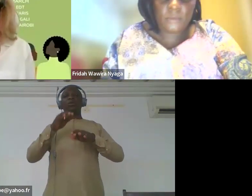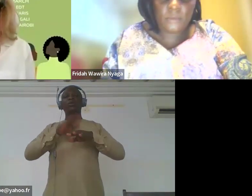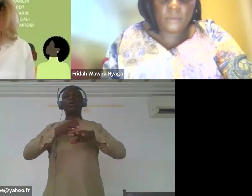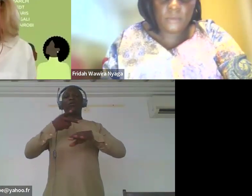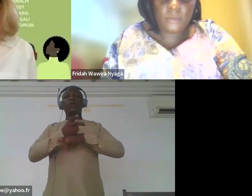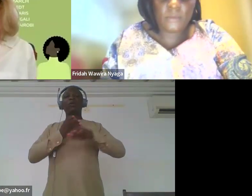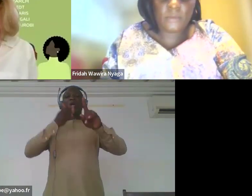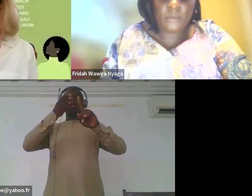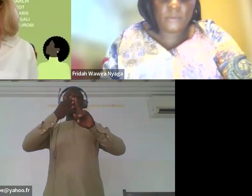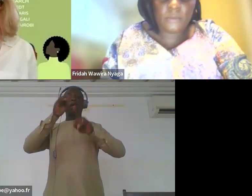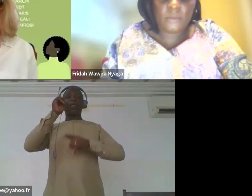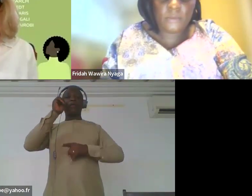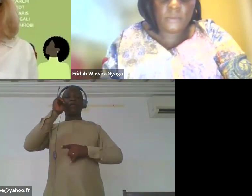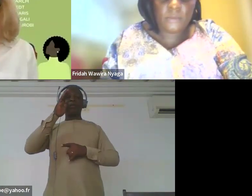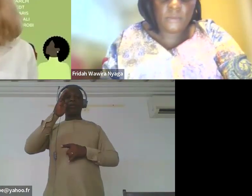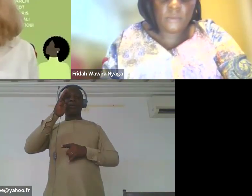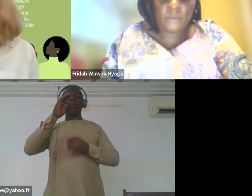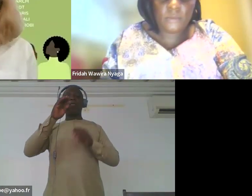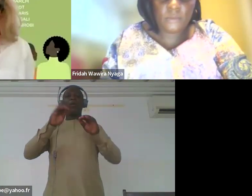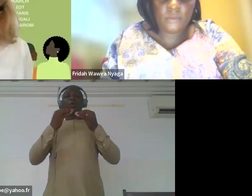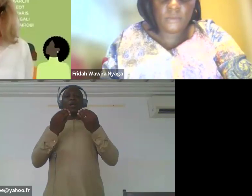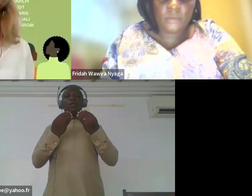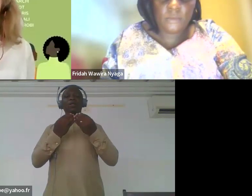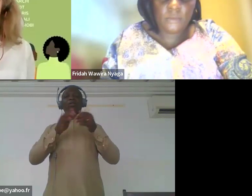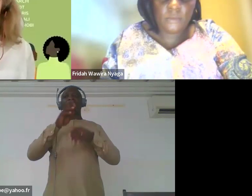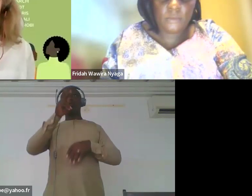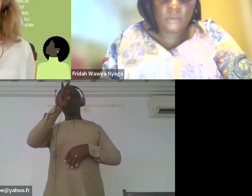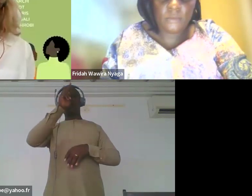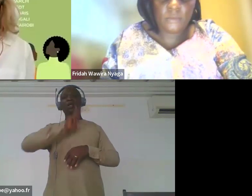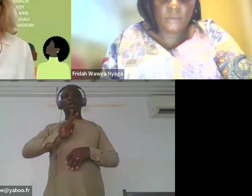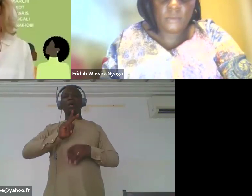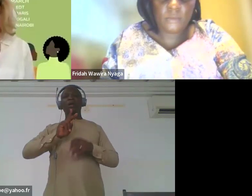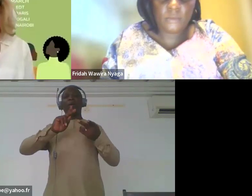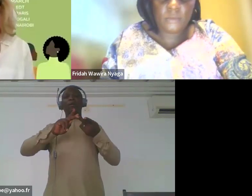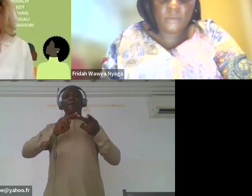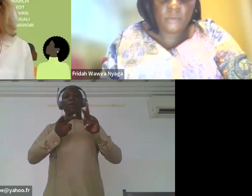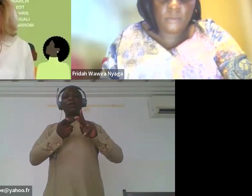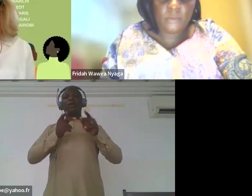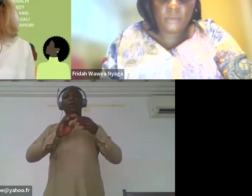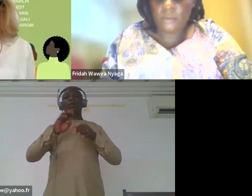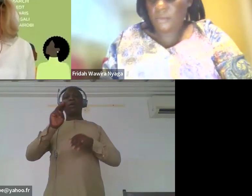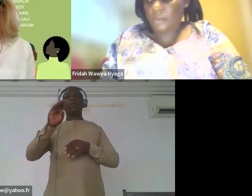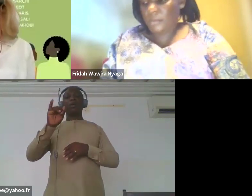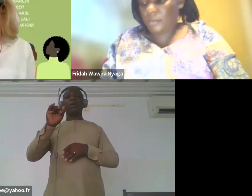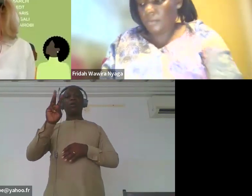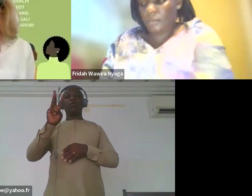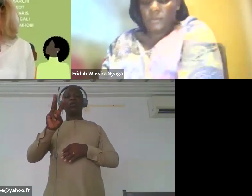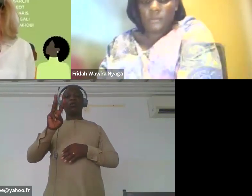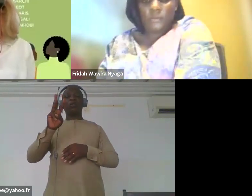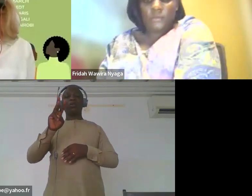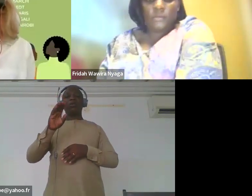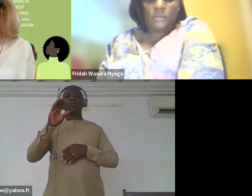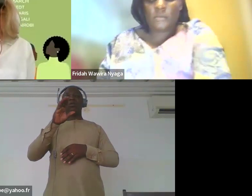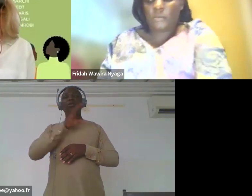a Kenyan organization partner of Making It Work.